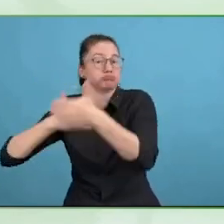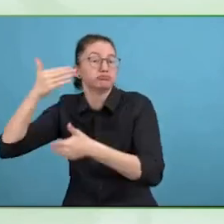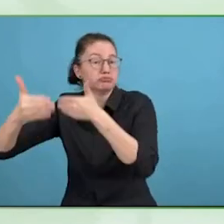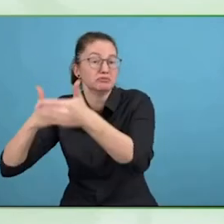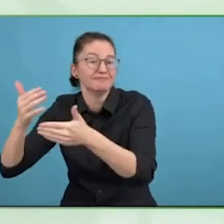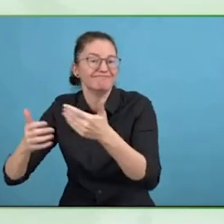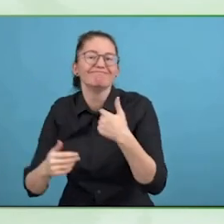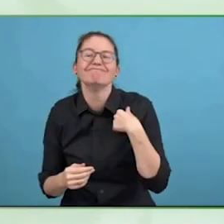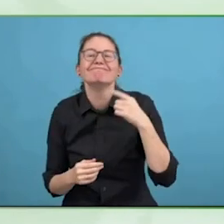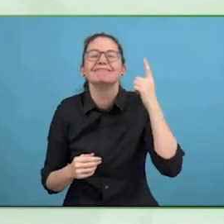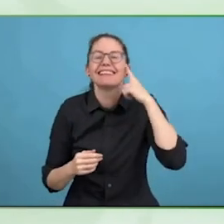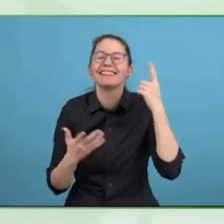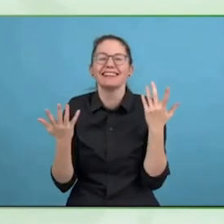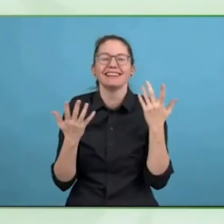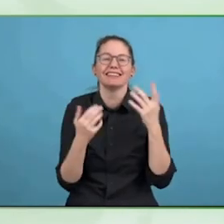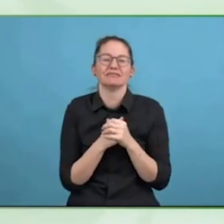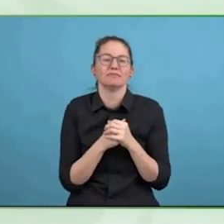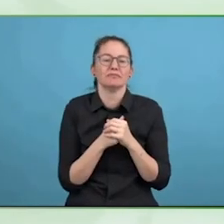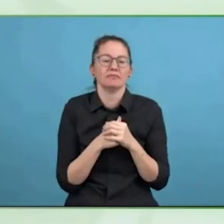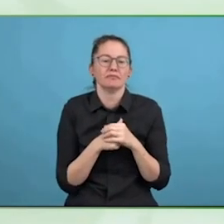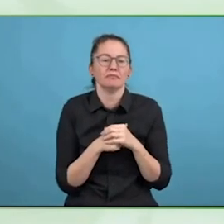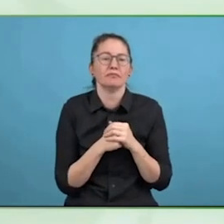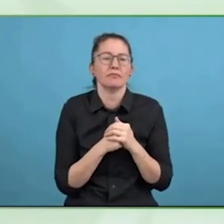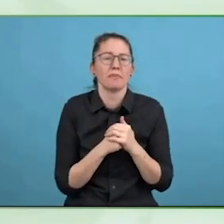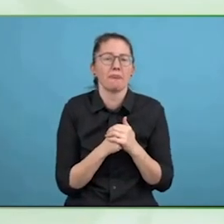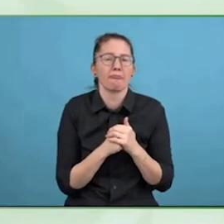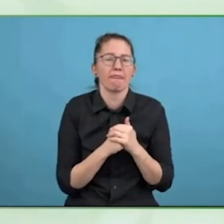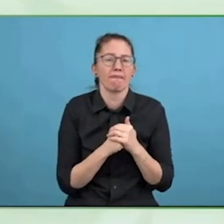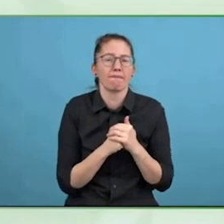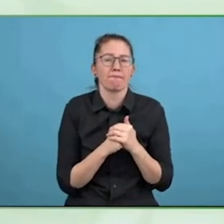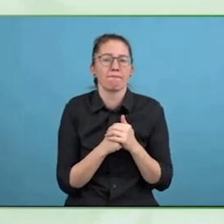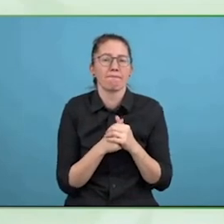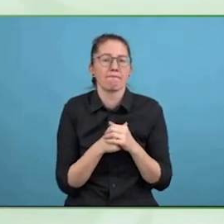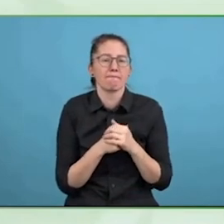That is certainly one of the reasons we have put into the 47